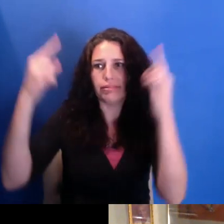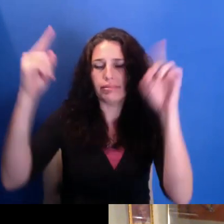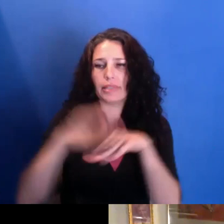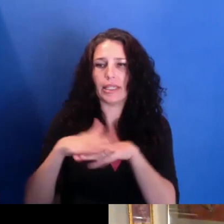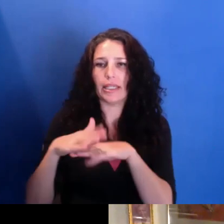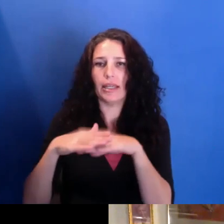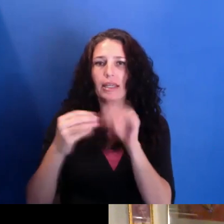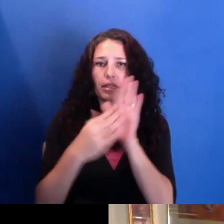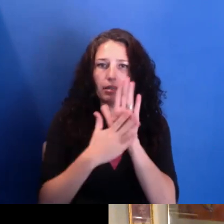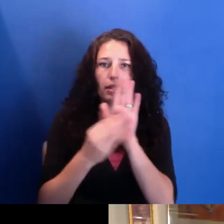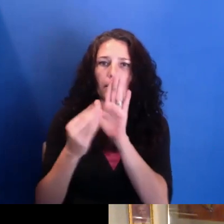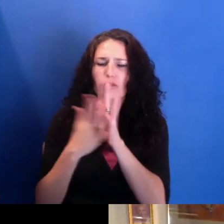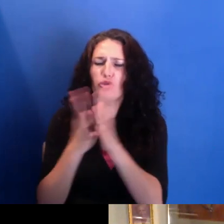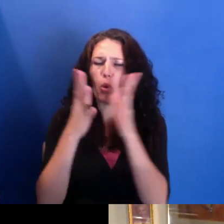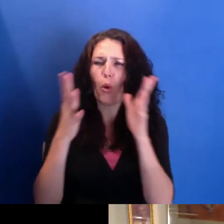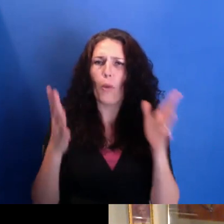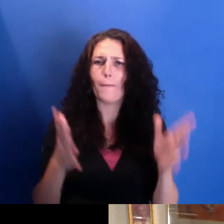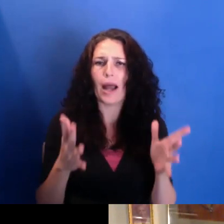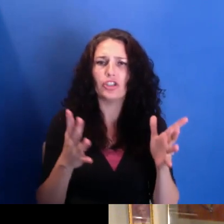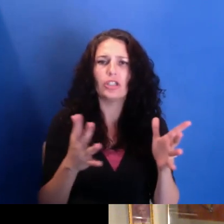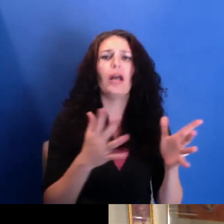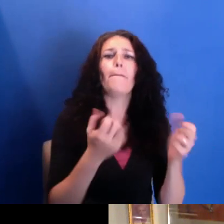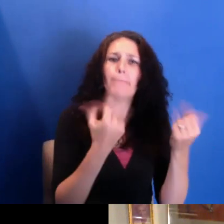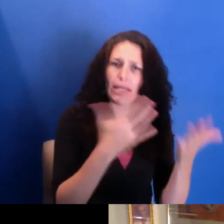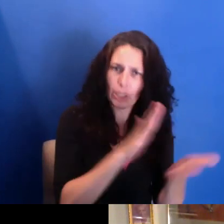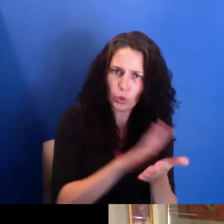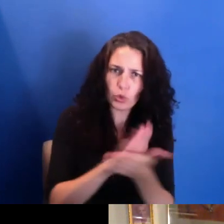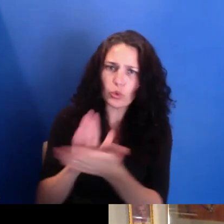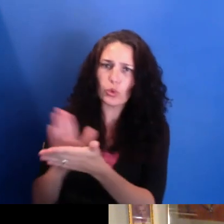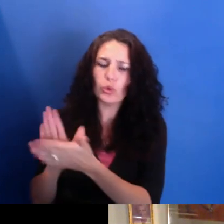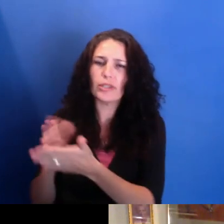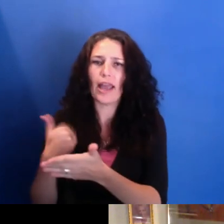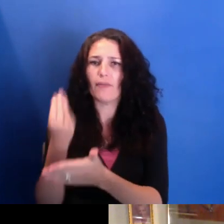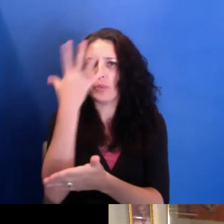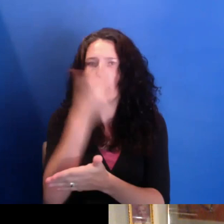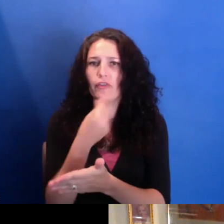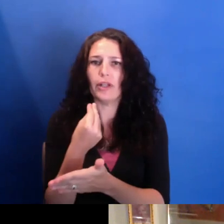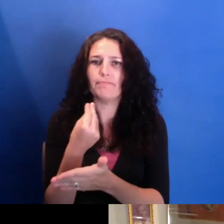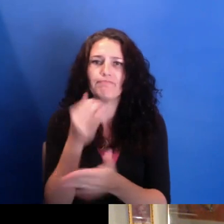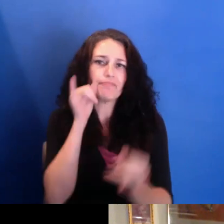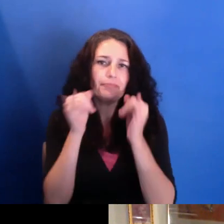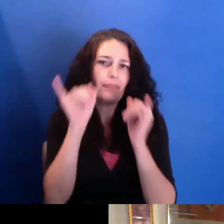so much, so many of the schools. And just beautiful imagery that's available through Newark Public Library right now.